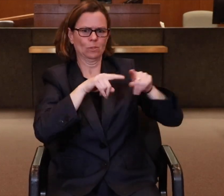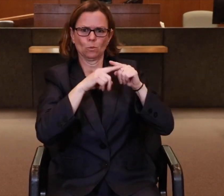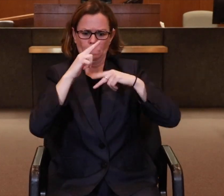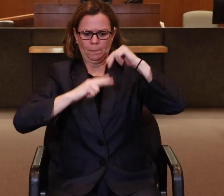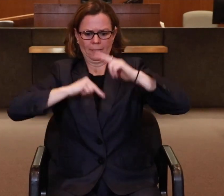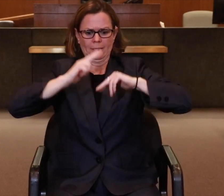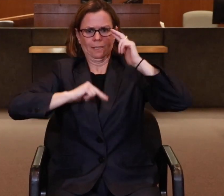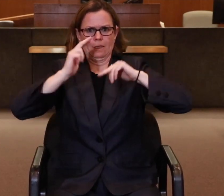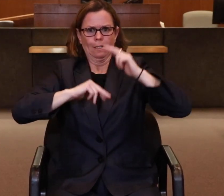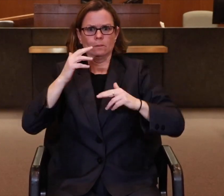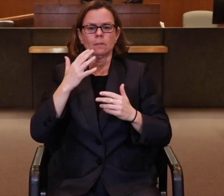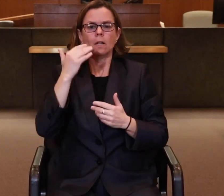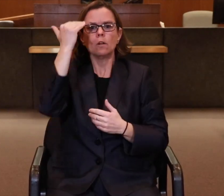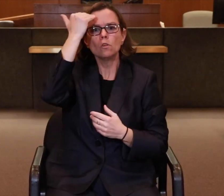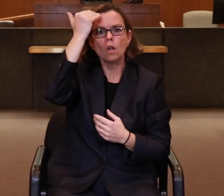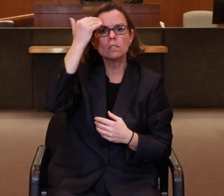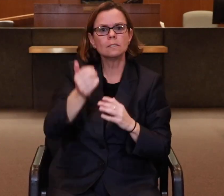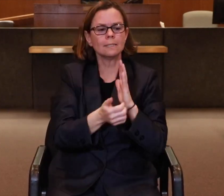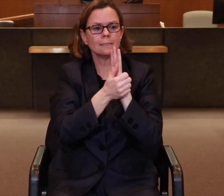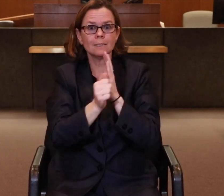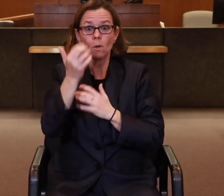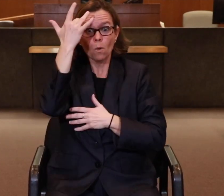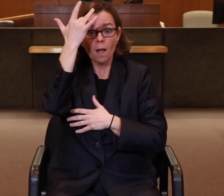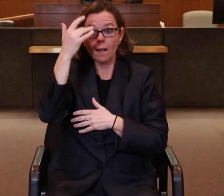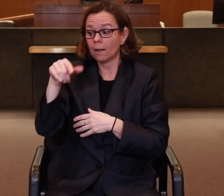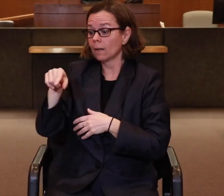I did this to build knowledge and skills because even when I work in legal,